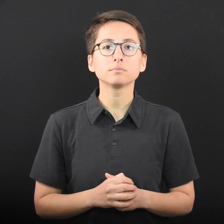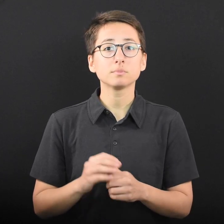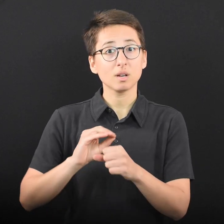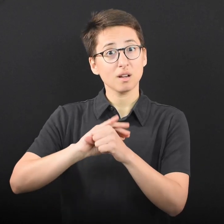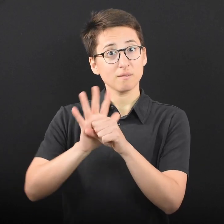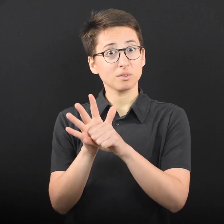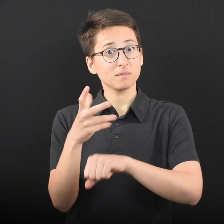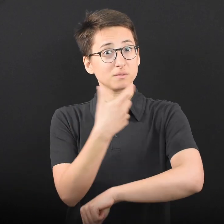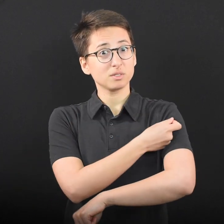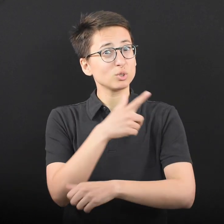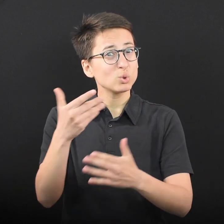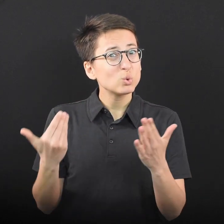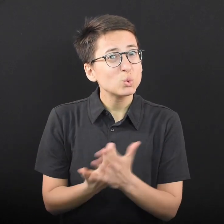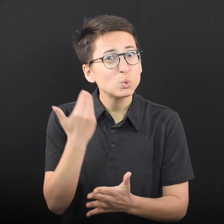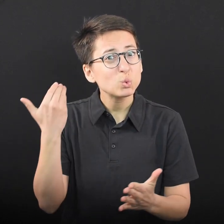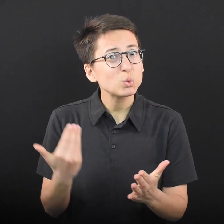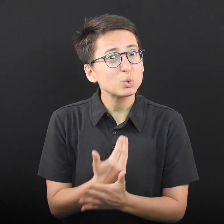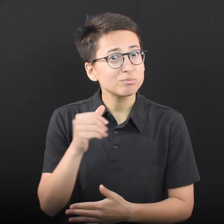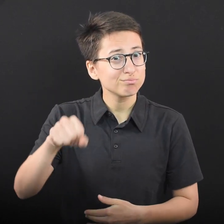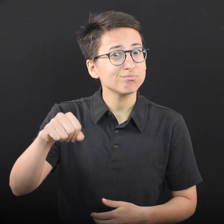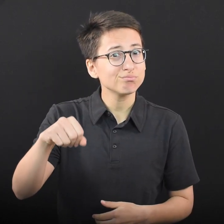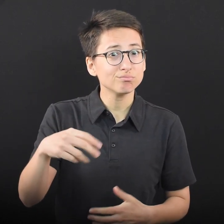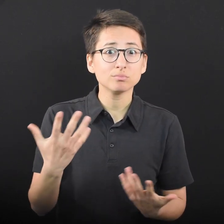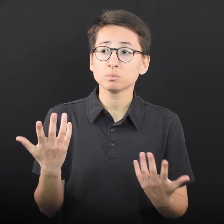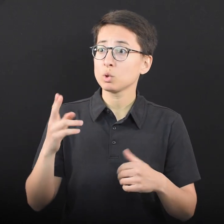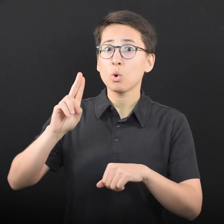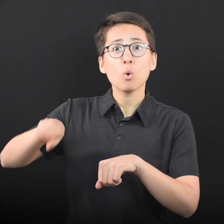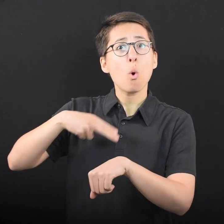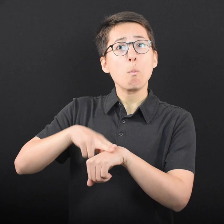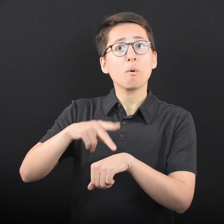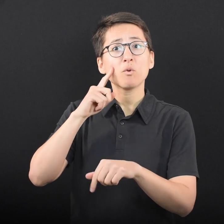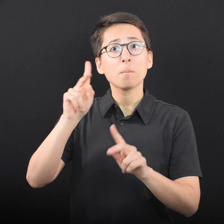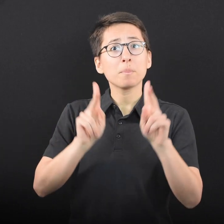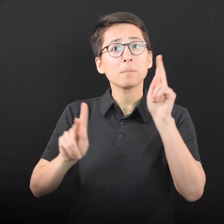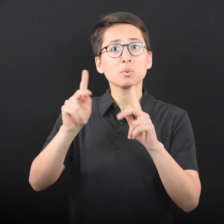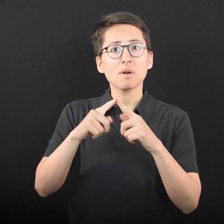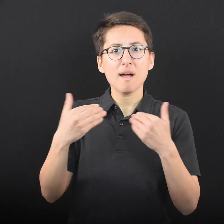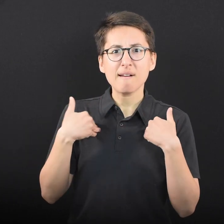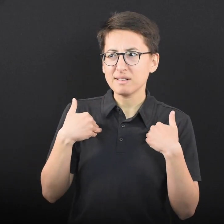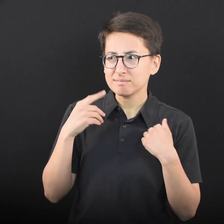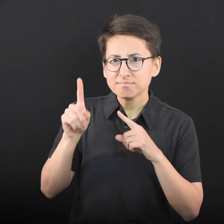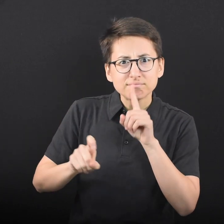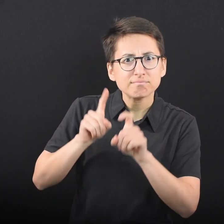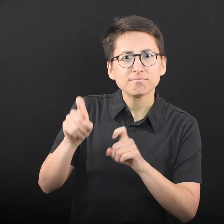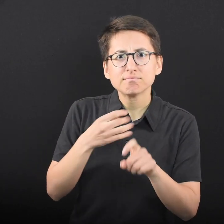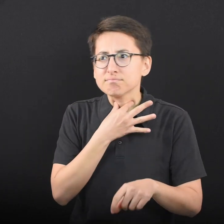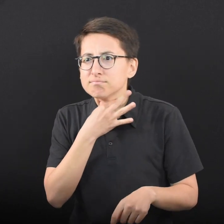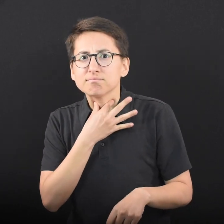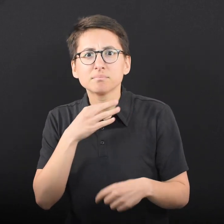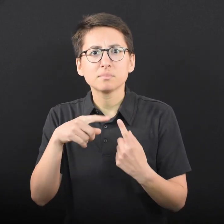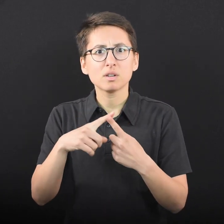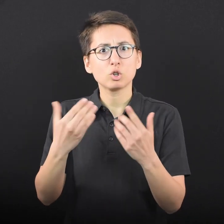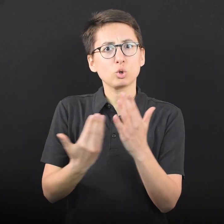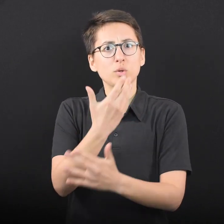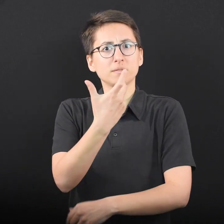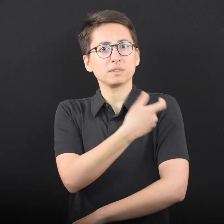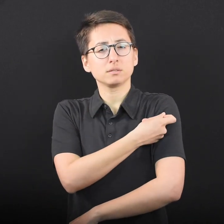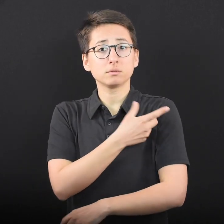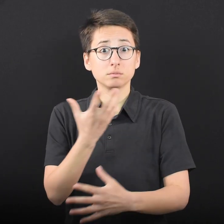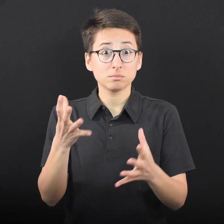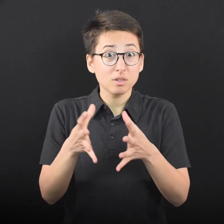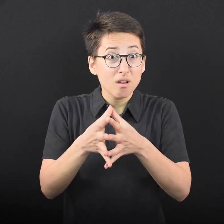COVID-19 vaccines are new, and it’s normal to for people to have questions about them. The sheer